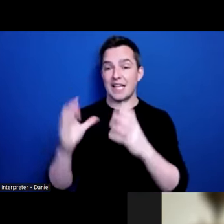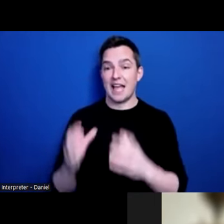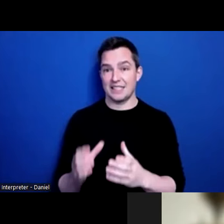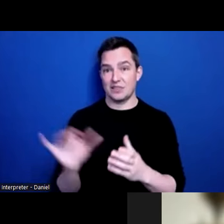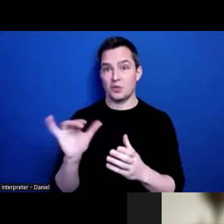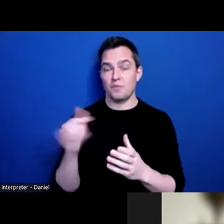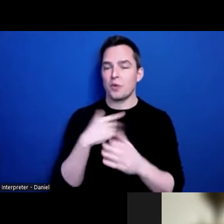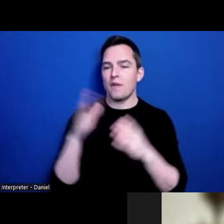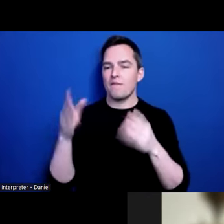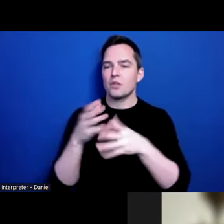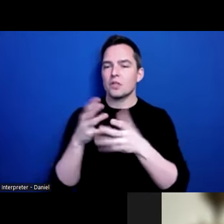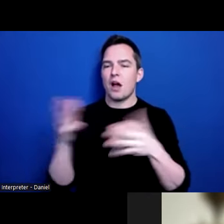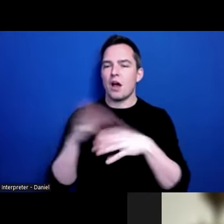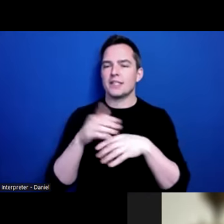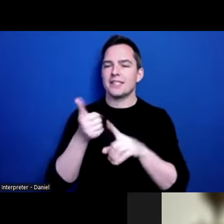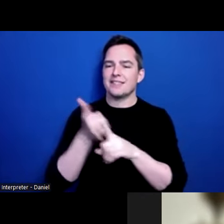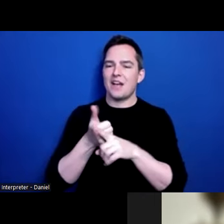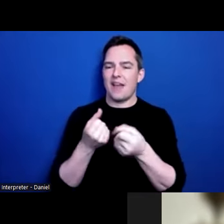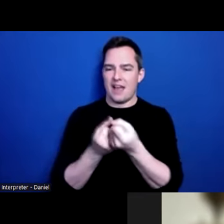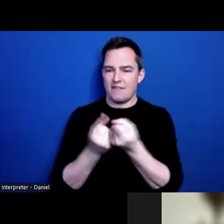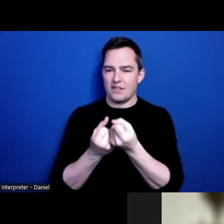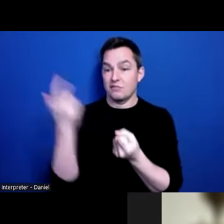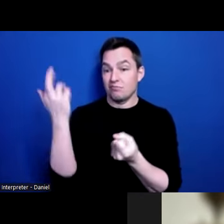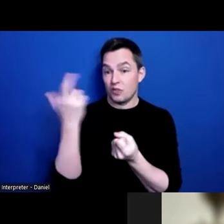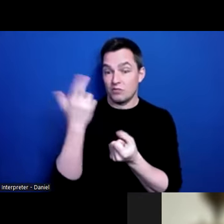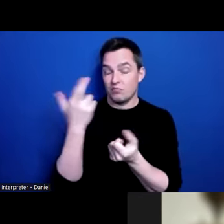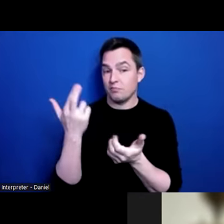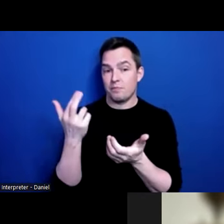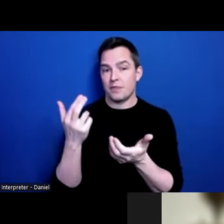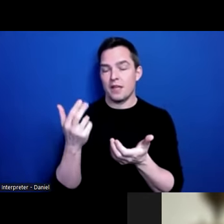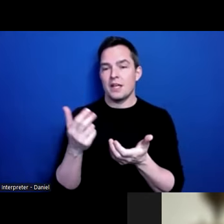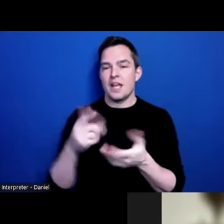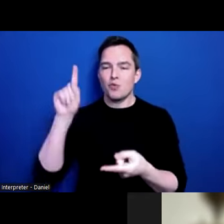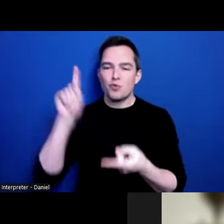on self-advocacy because it takes away a little bit of that anxiety around having to